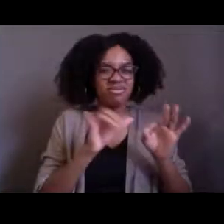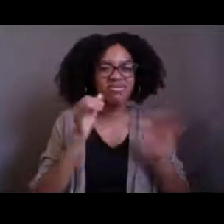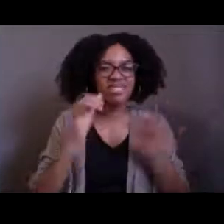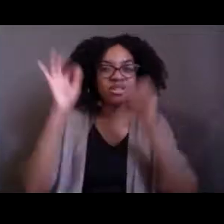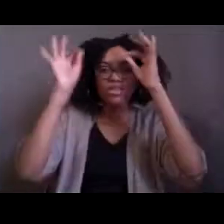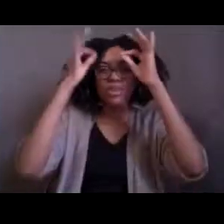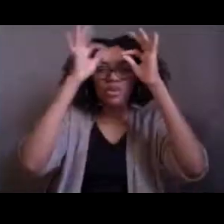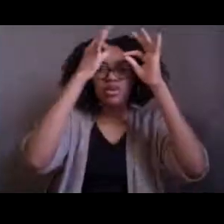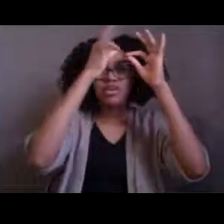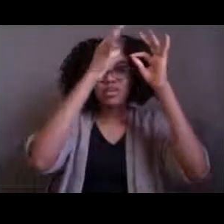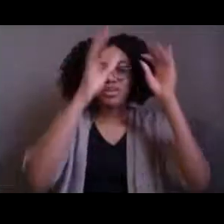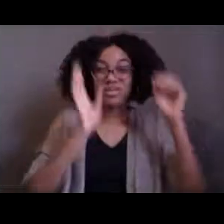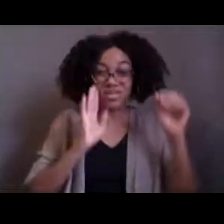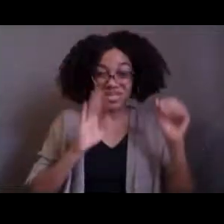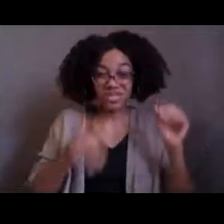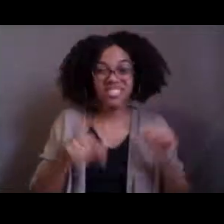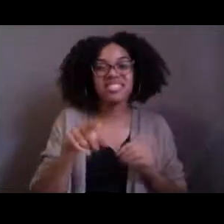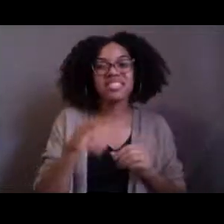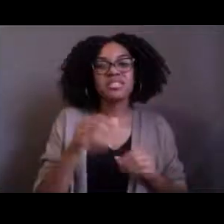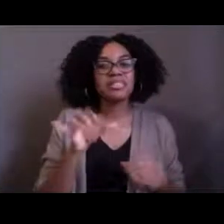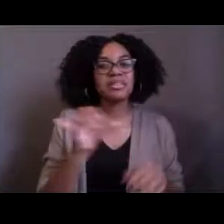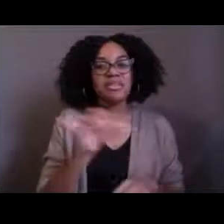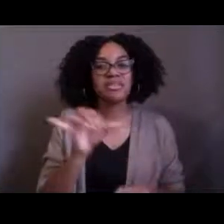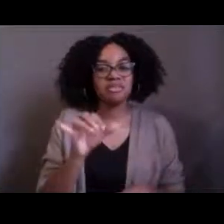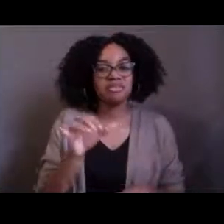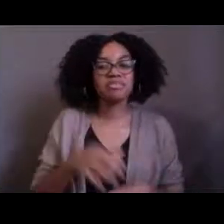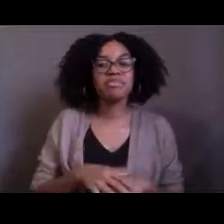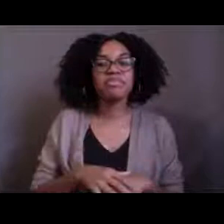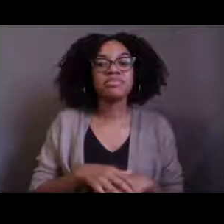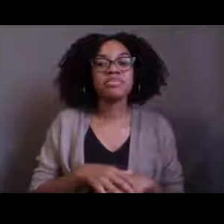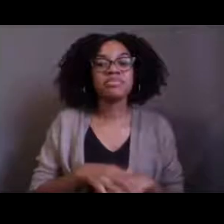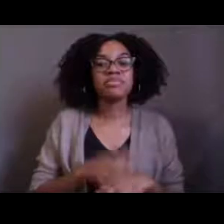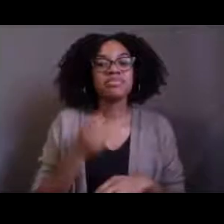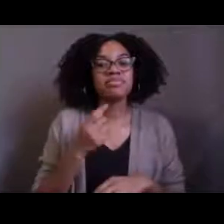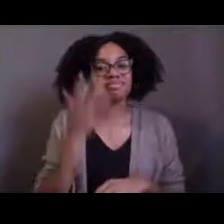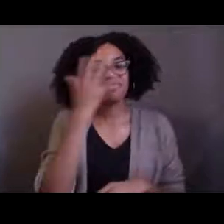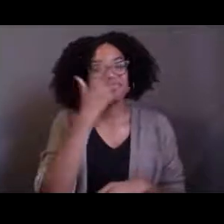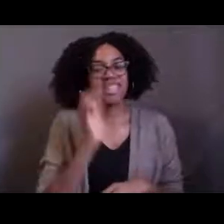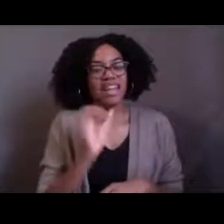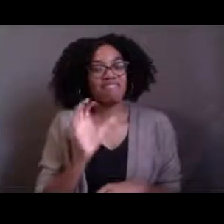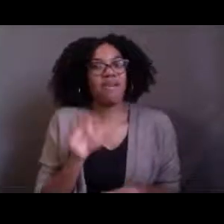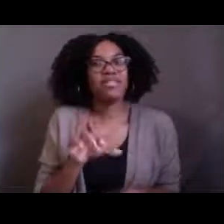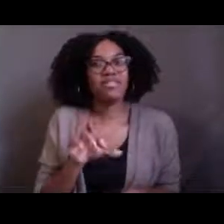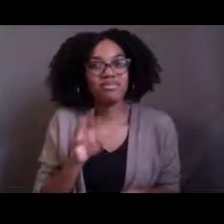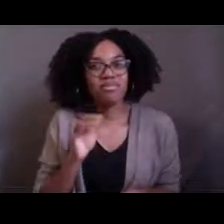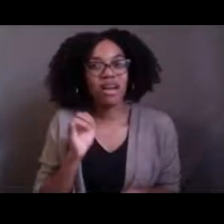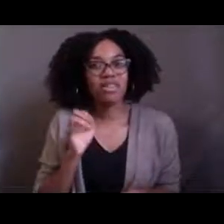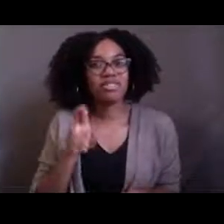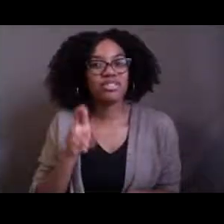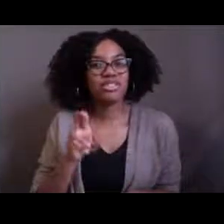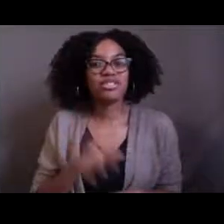and cool looking but they have that sort of monster name. At the top of the animal there's